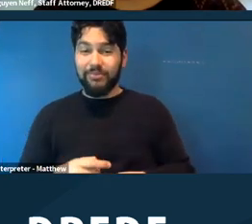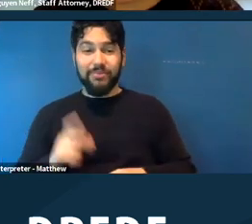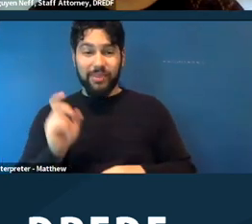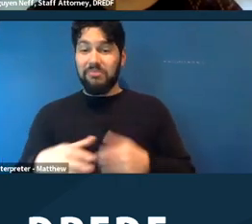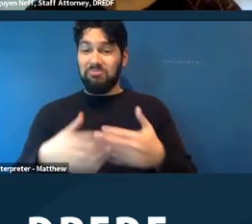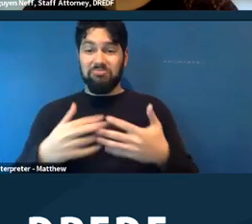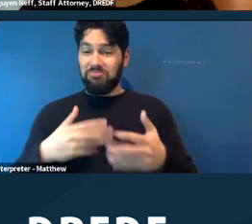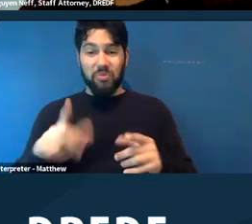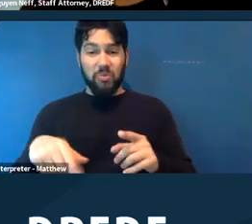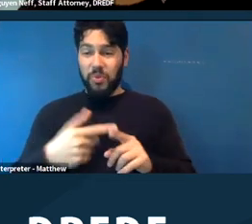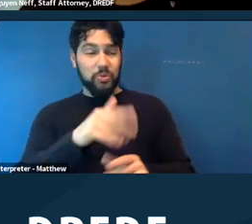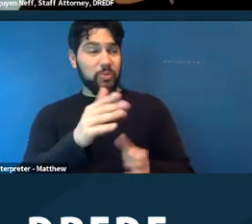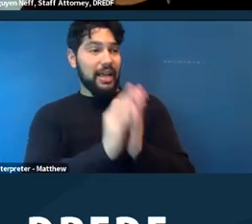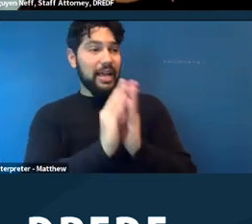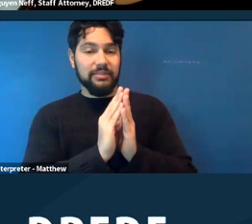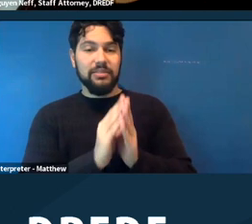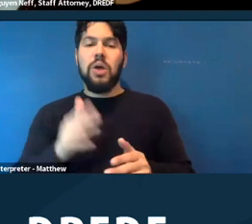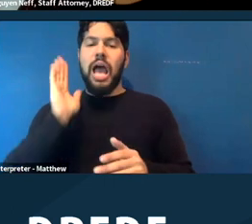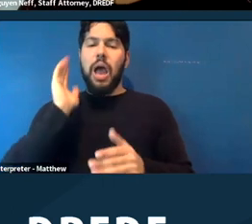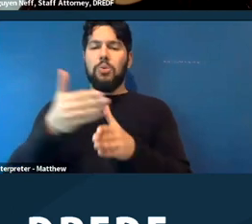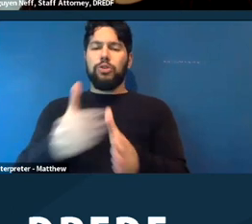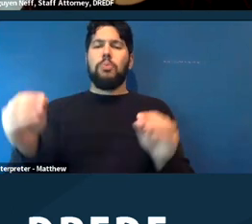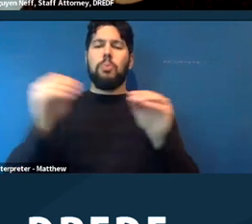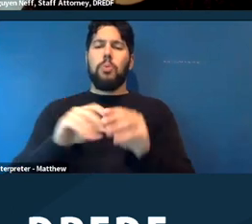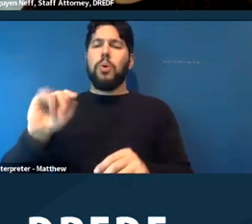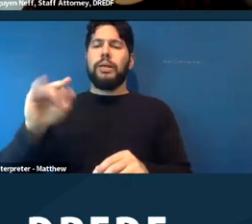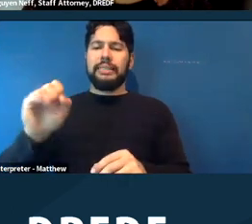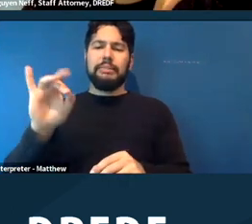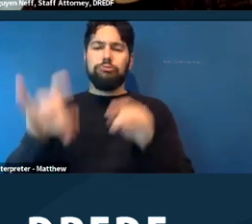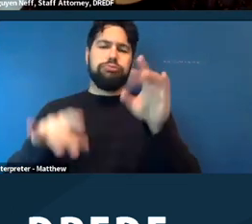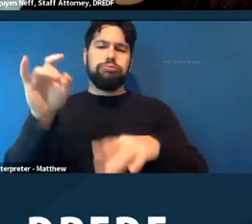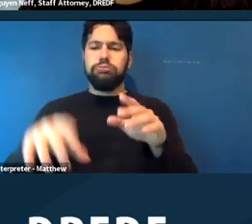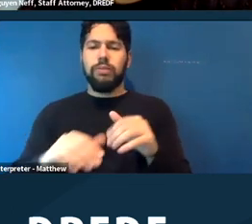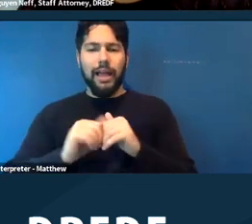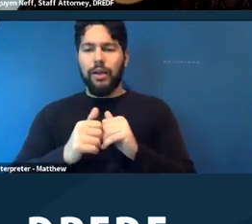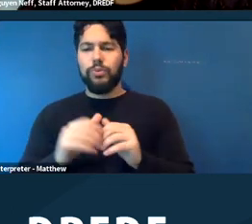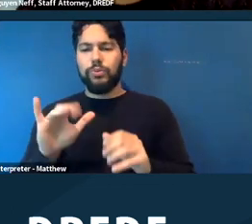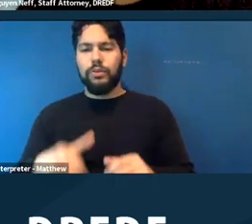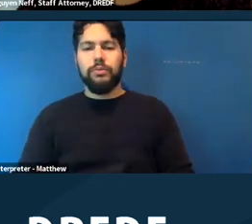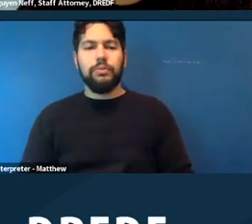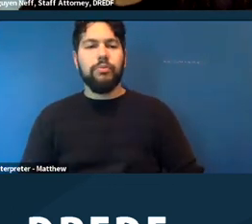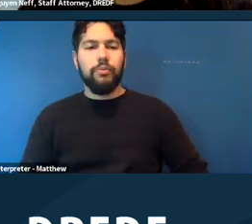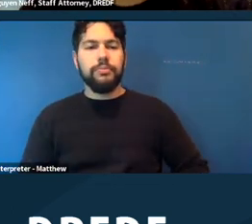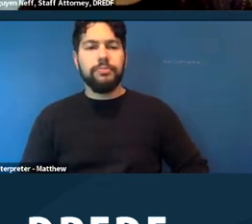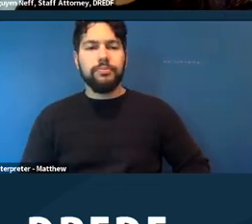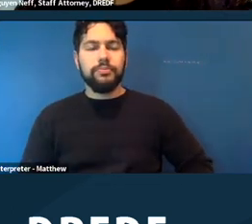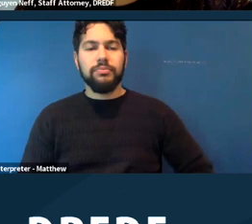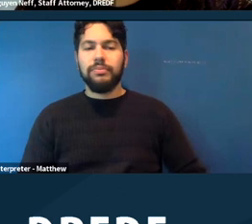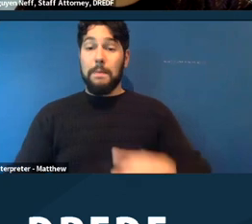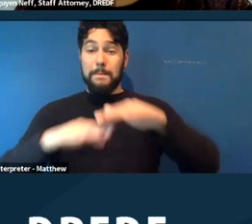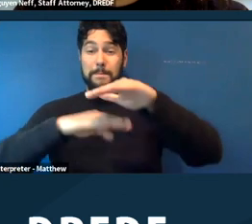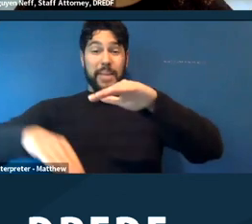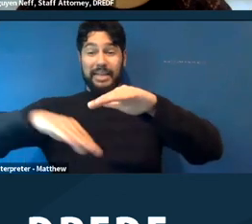sort of a little bit more tips on that as well. So just the bare basics of what you should have